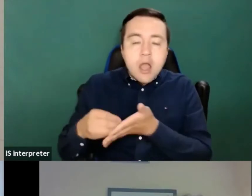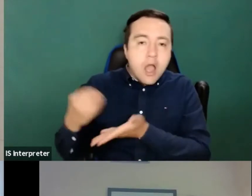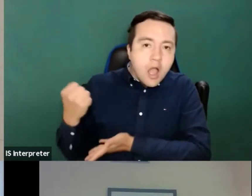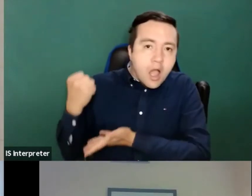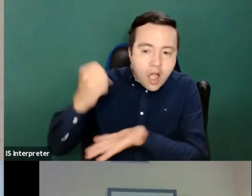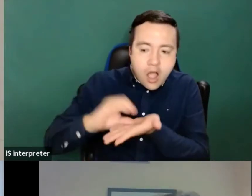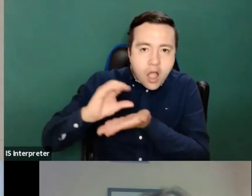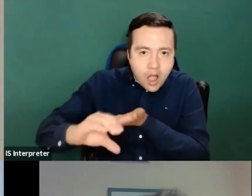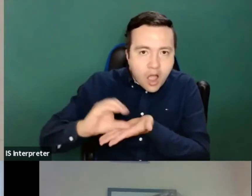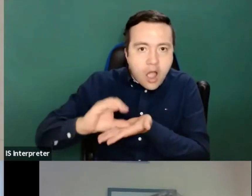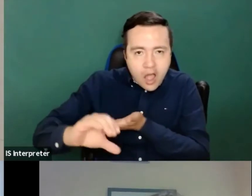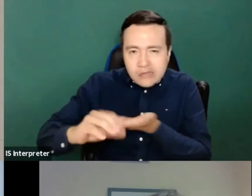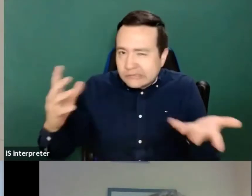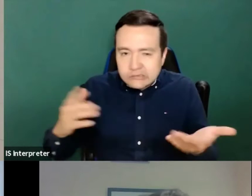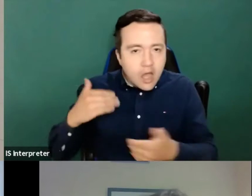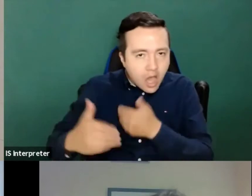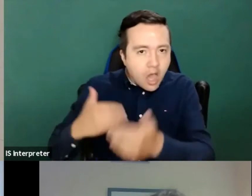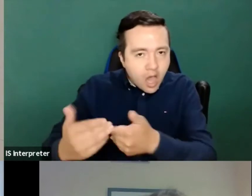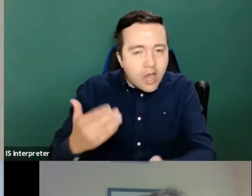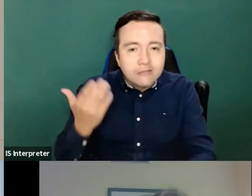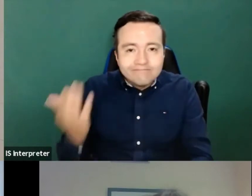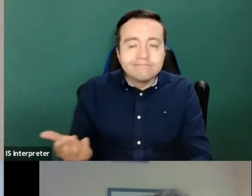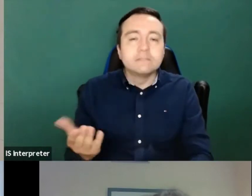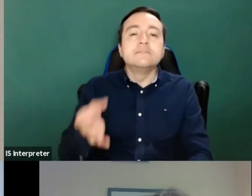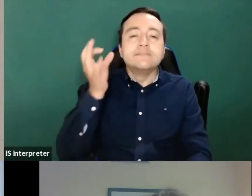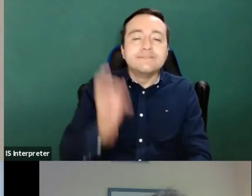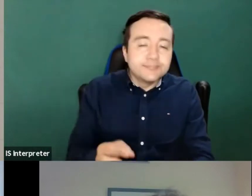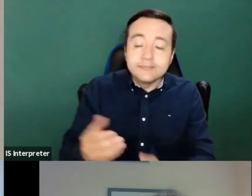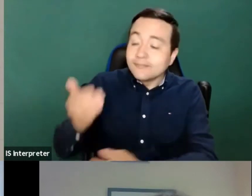developer developing developed, if it was born from the very beginning accessible.